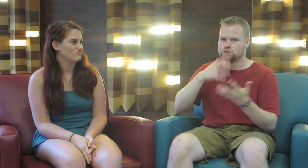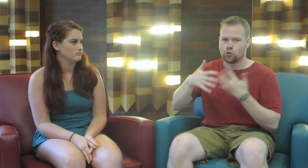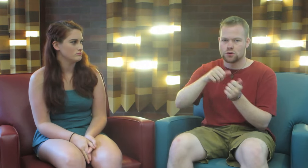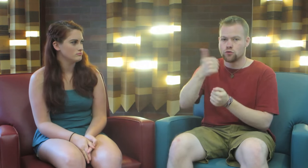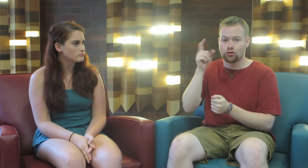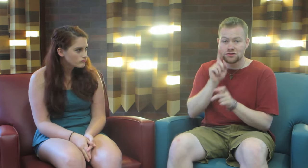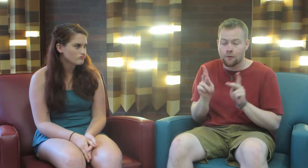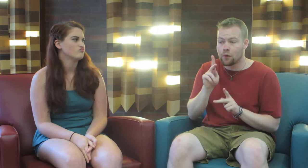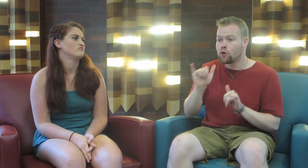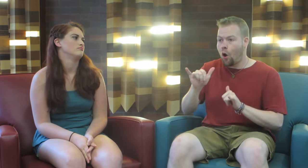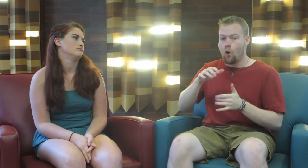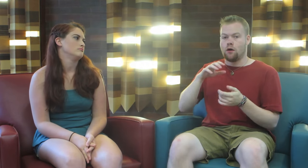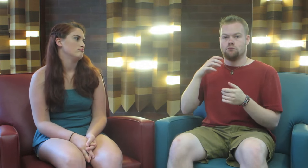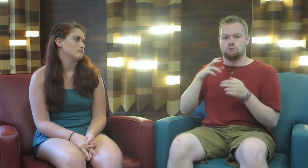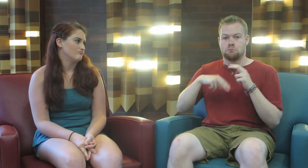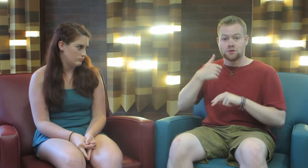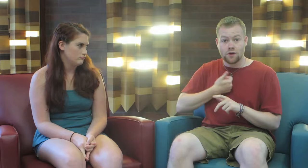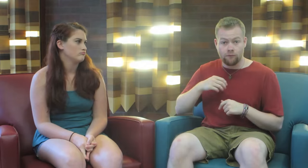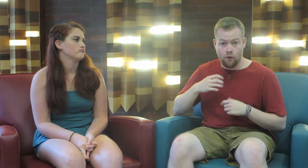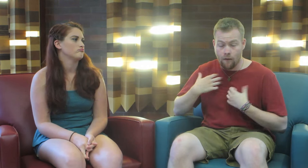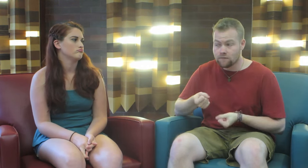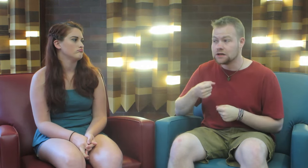socializing with other deaf people, build self-confidence.